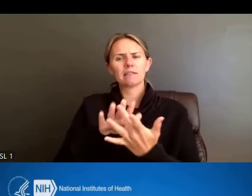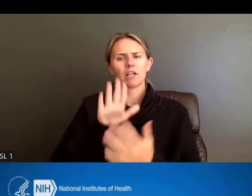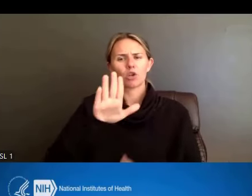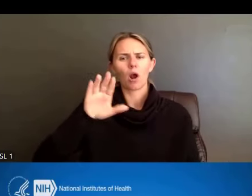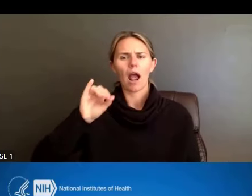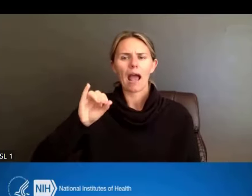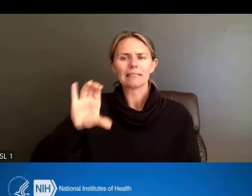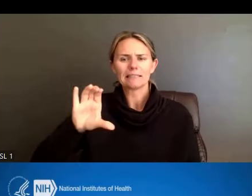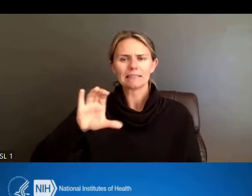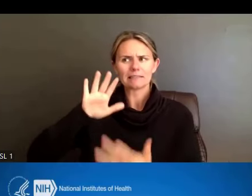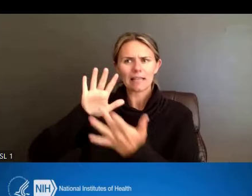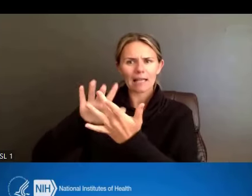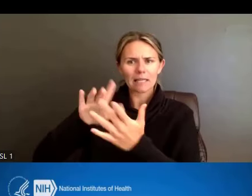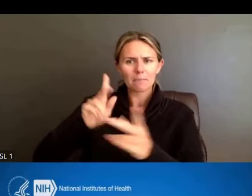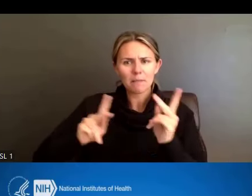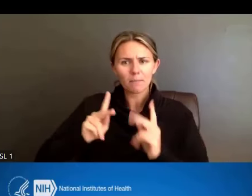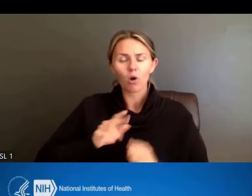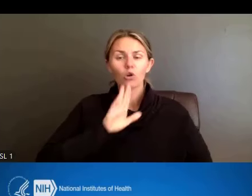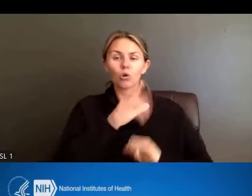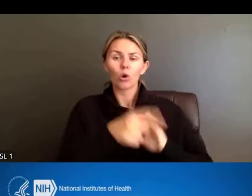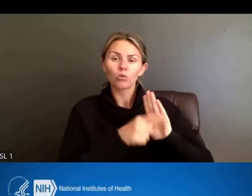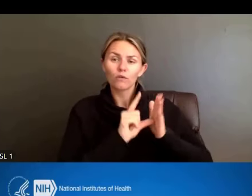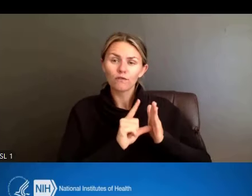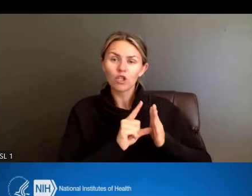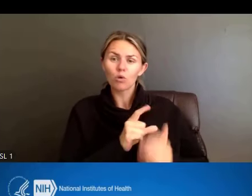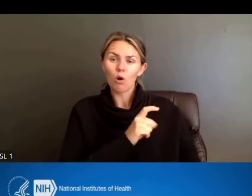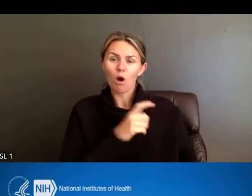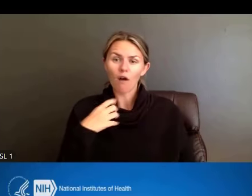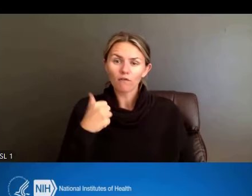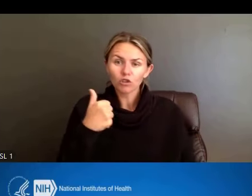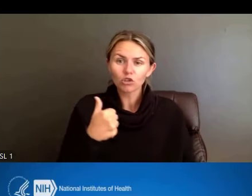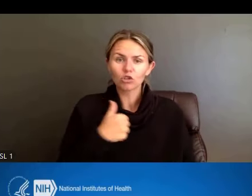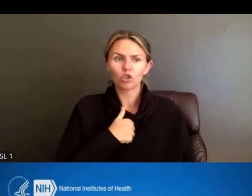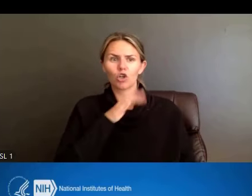reach out to your review officer, your grants management officer with regards to budget-related questions,